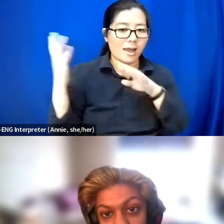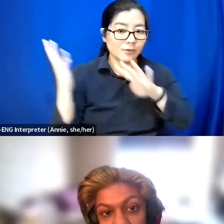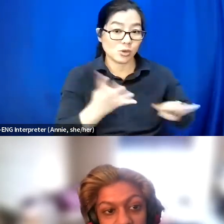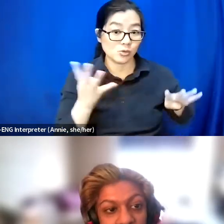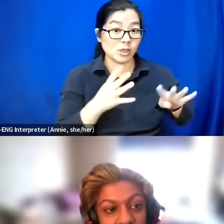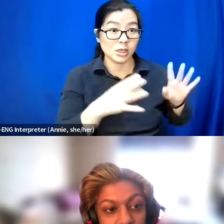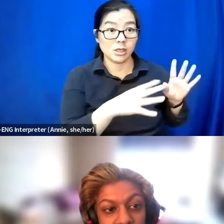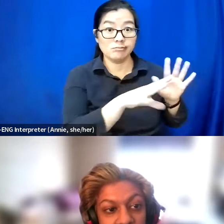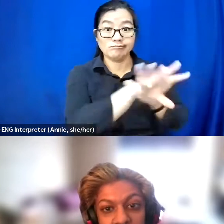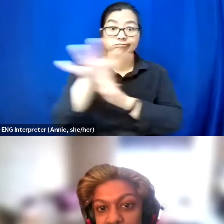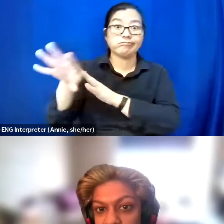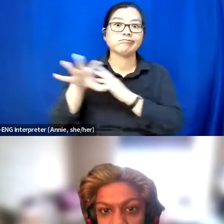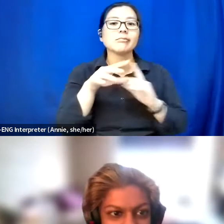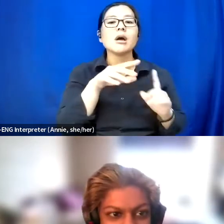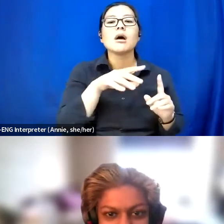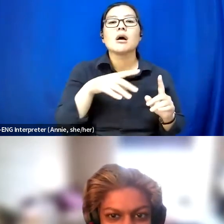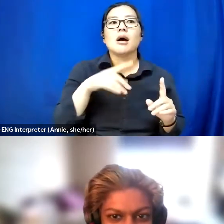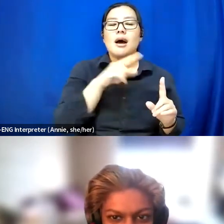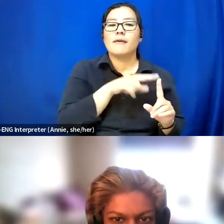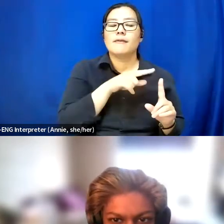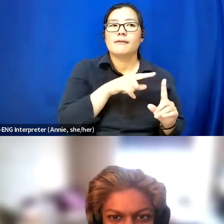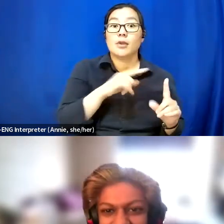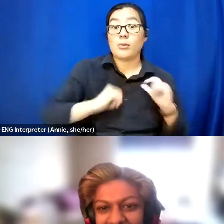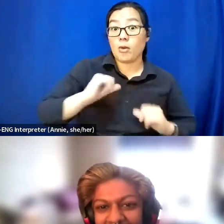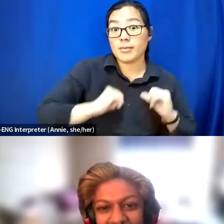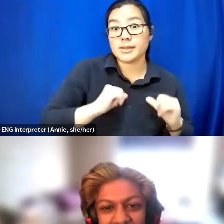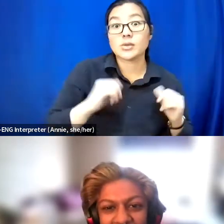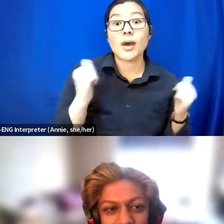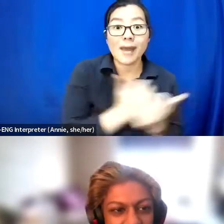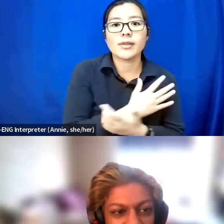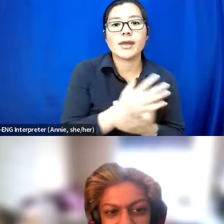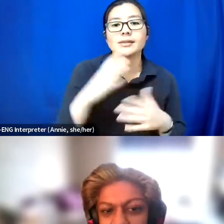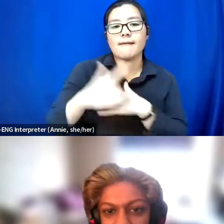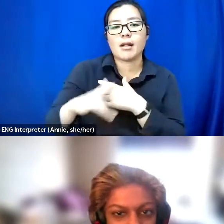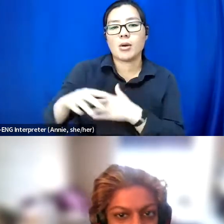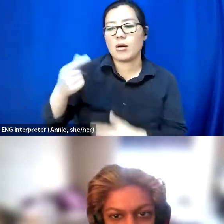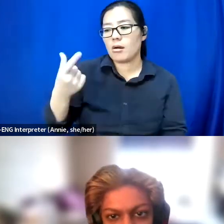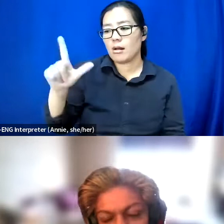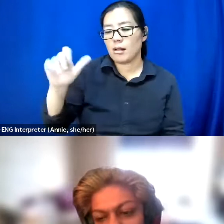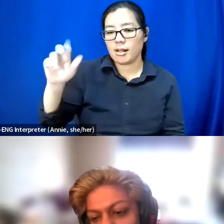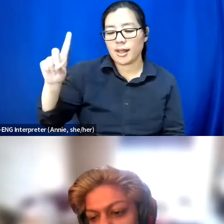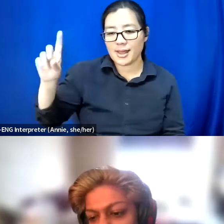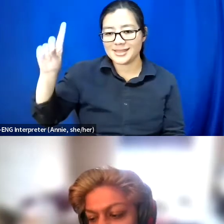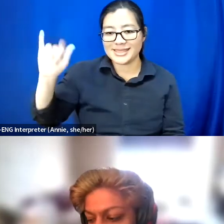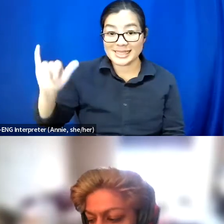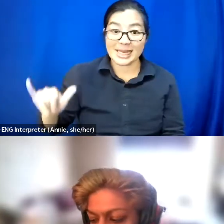So that everything was on Glad Day TV. You know, everyone could just pop in on that.